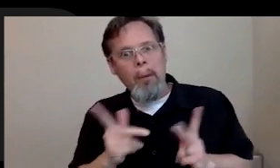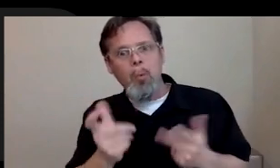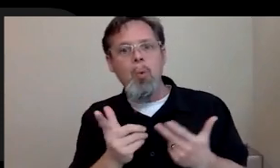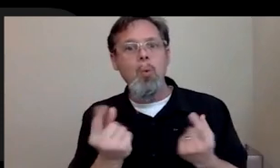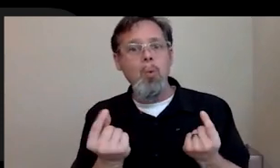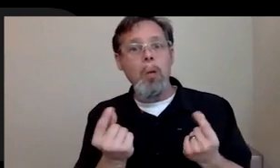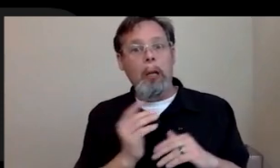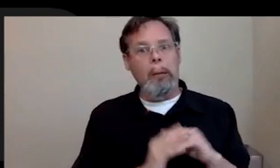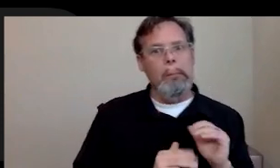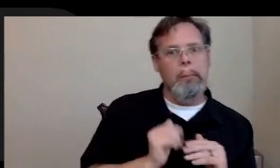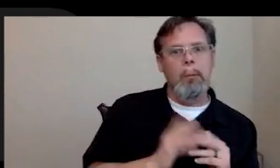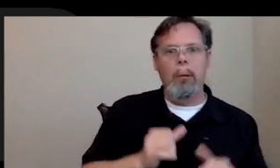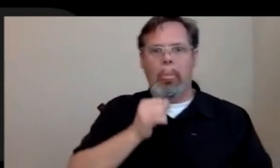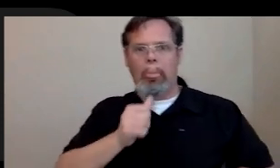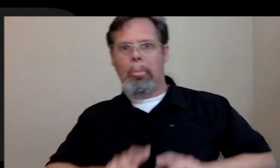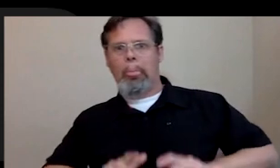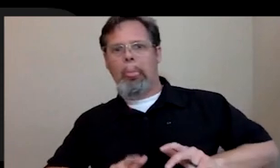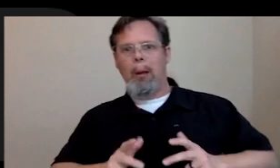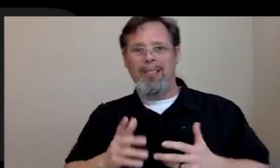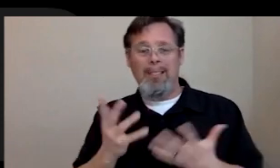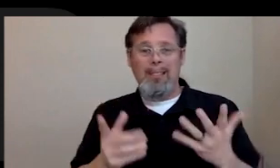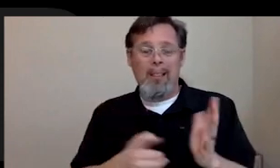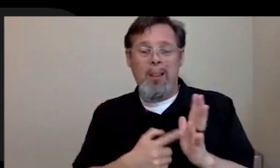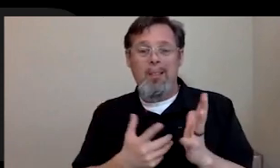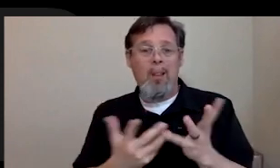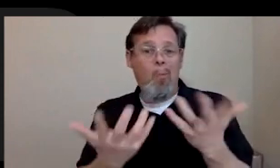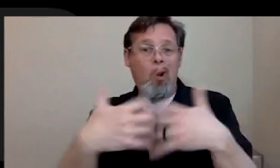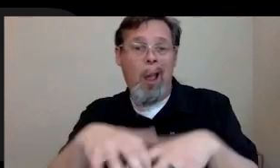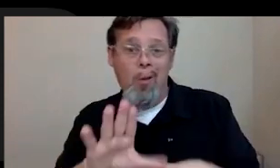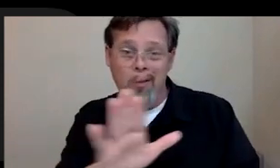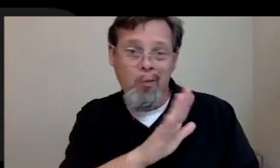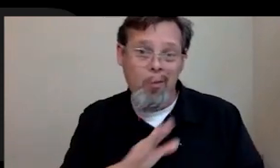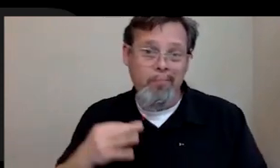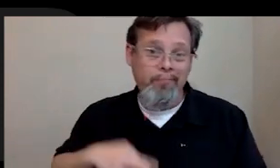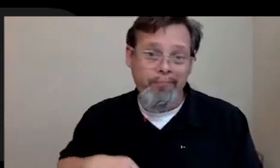uncomfortable. And sometimes those things don't work out in your favor. If you know that ahead of